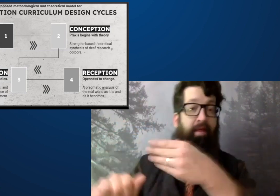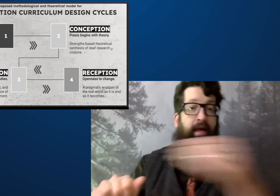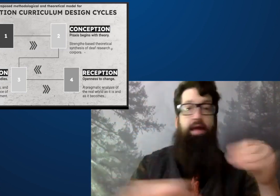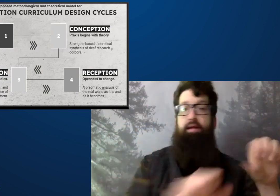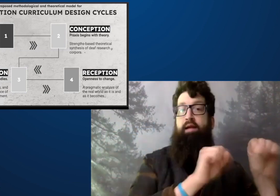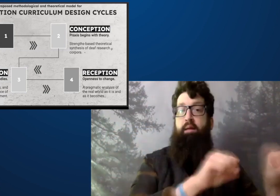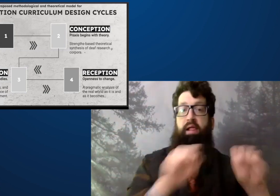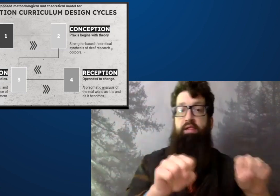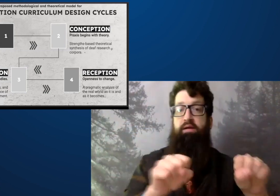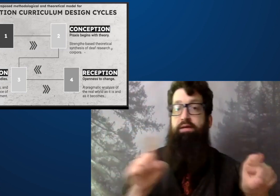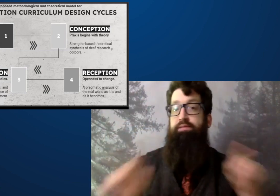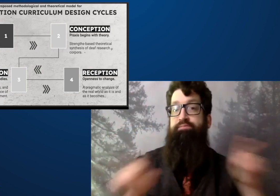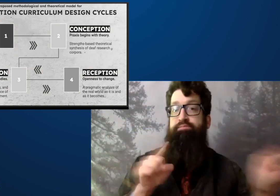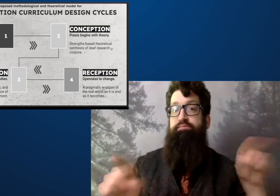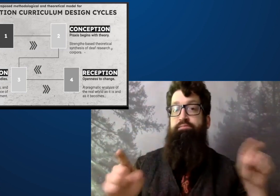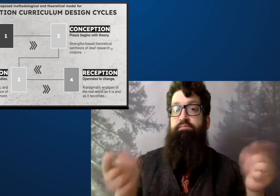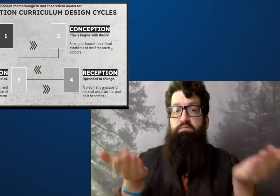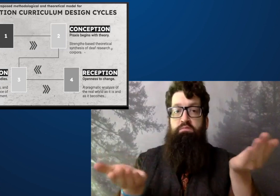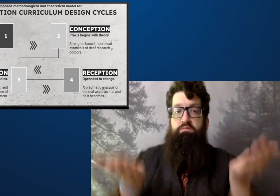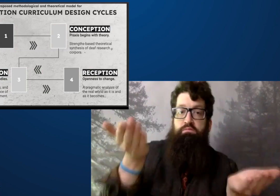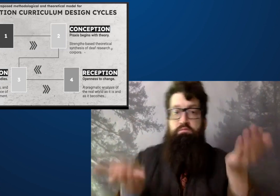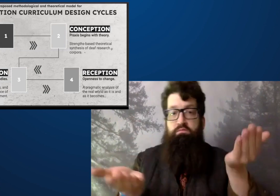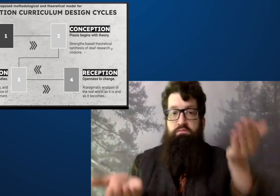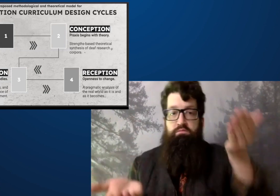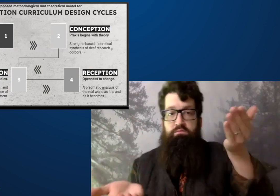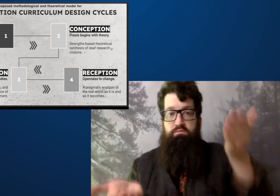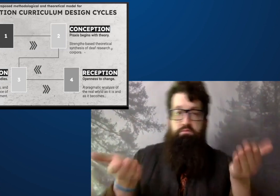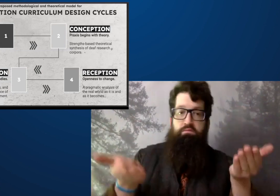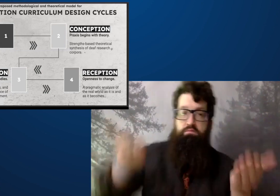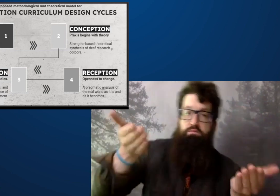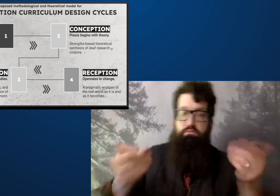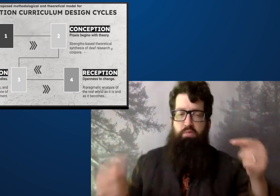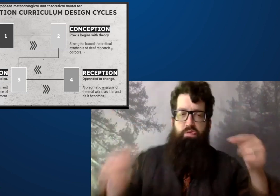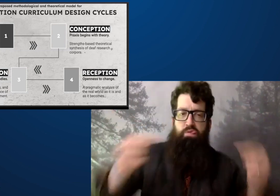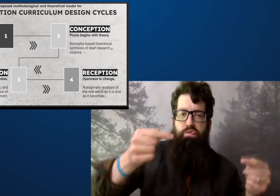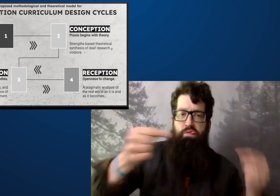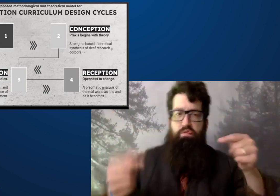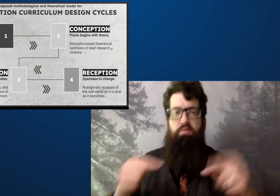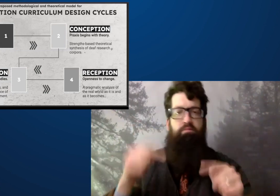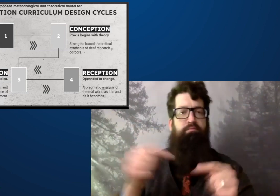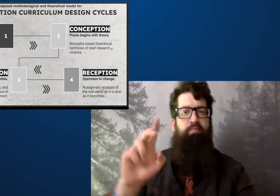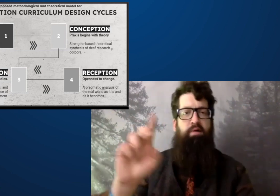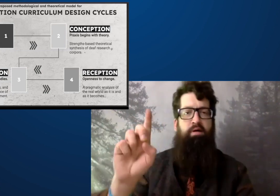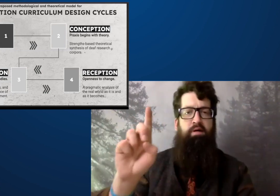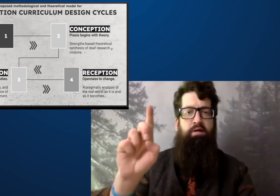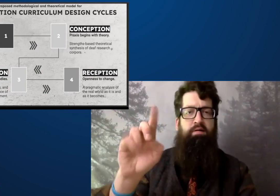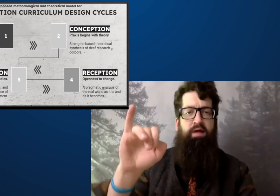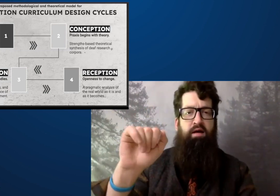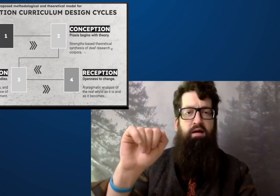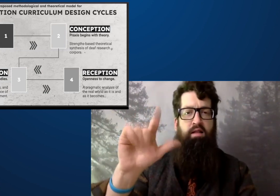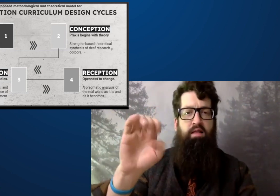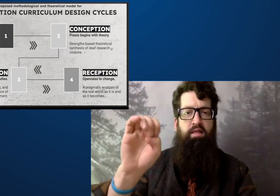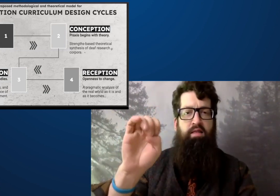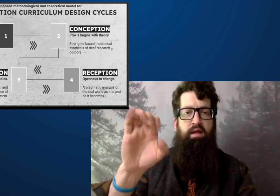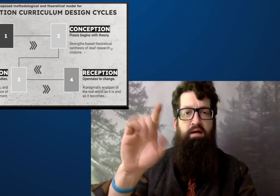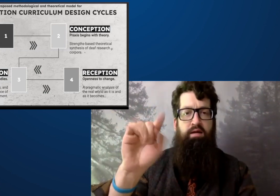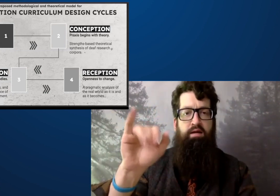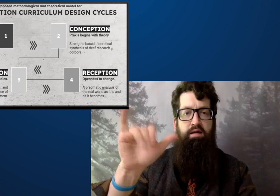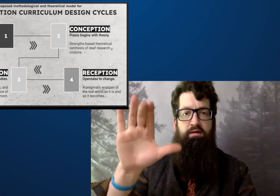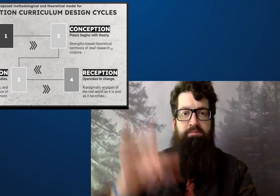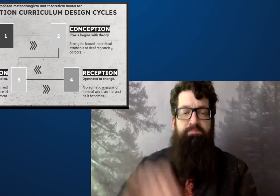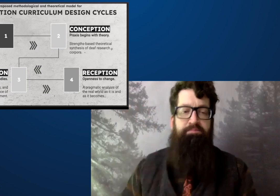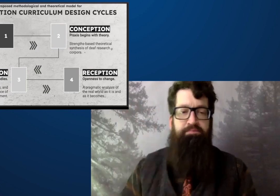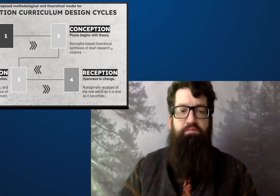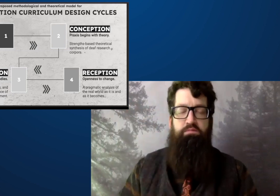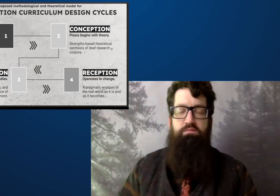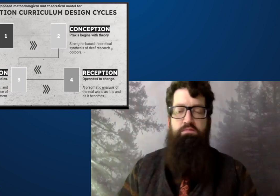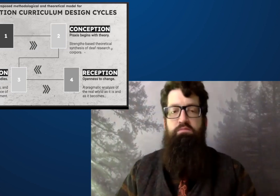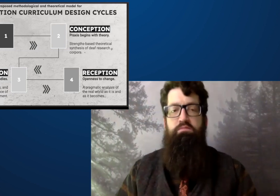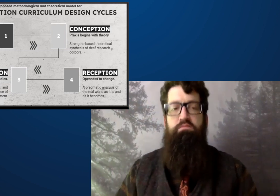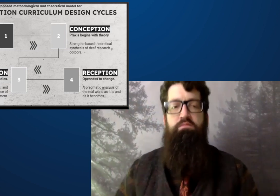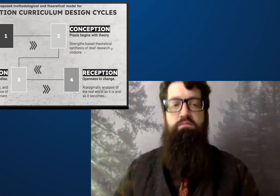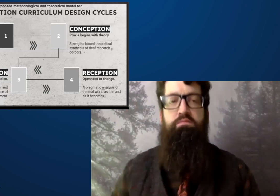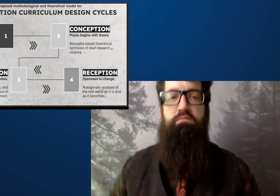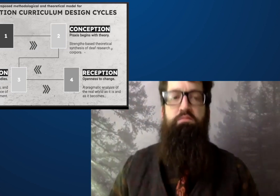both with disabilities and abilities that have that tension.